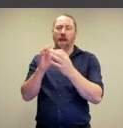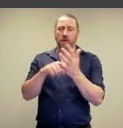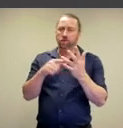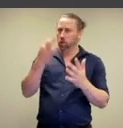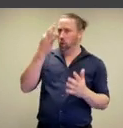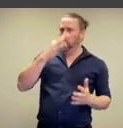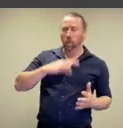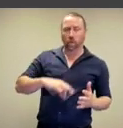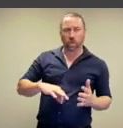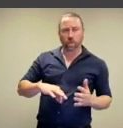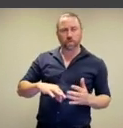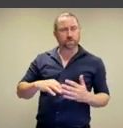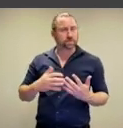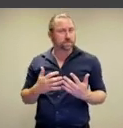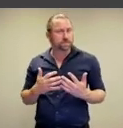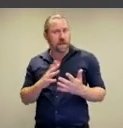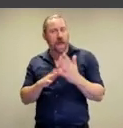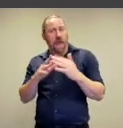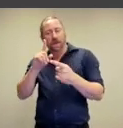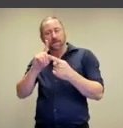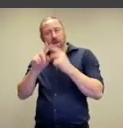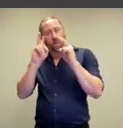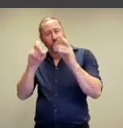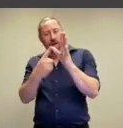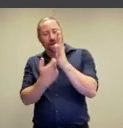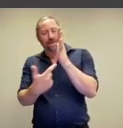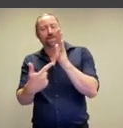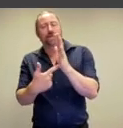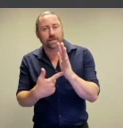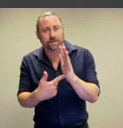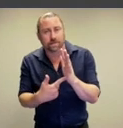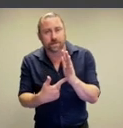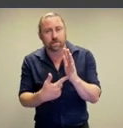to the nude, how does this remain in the